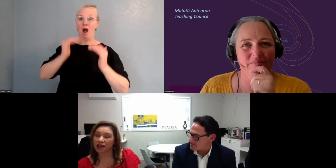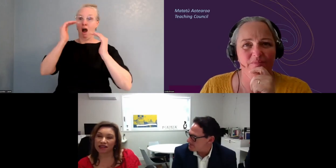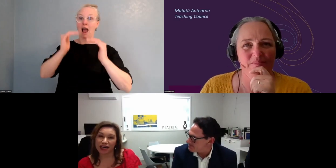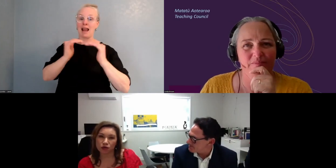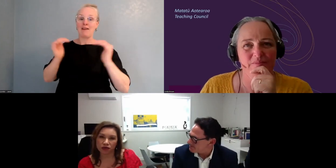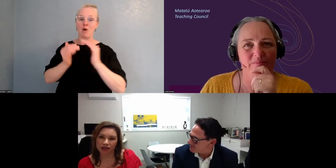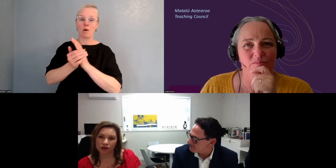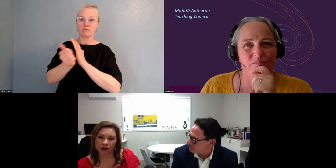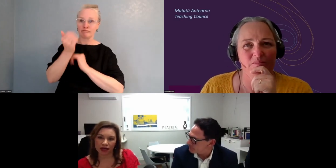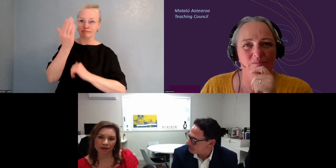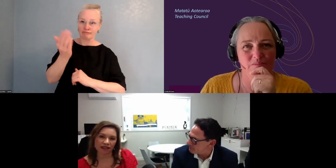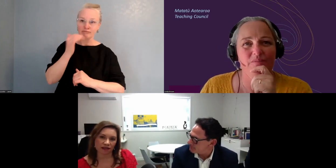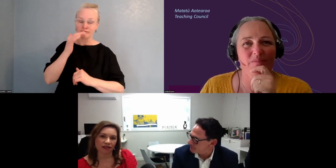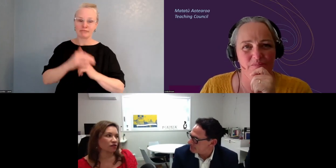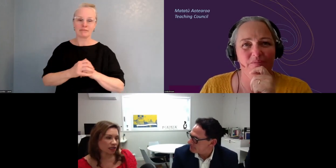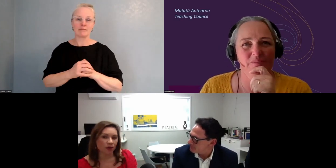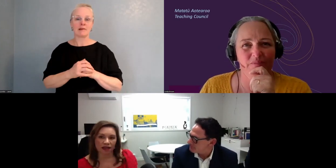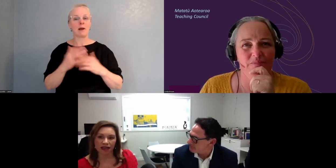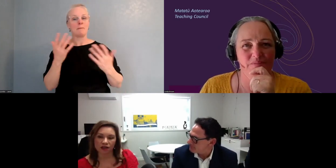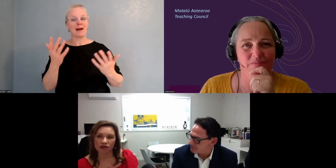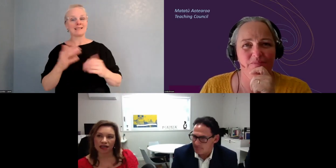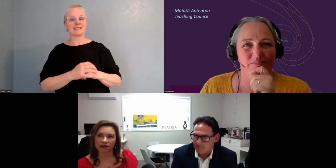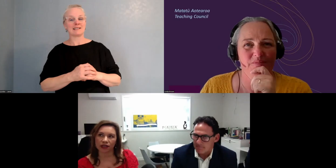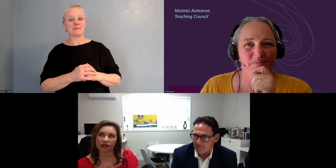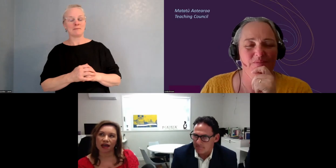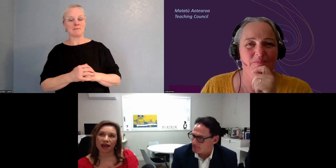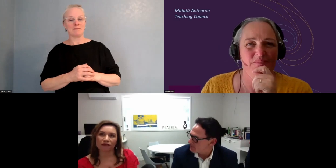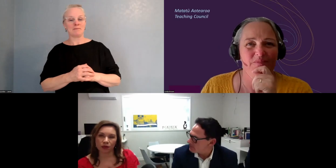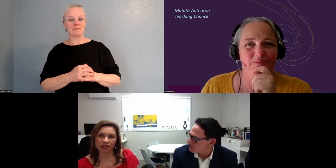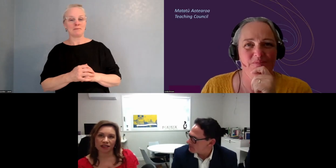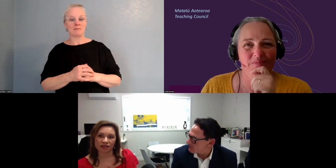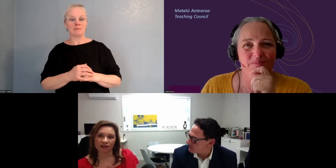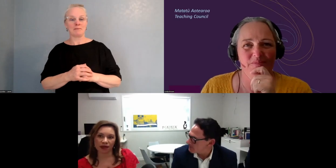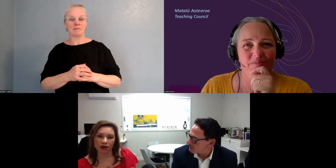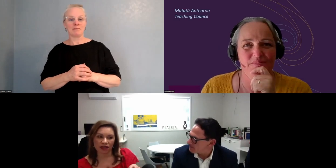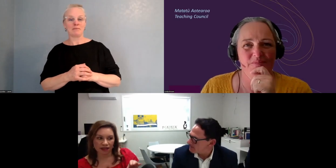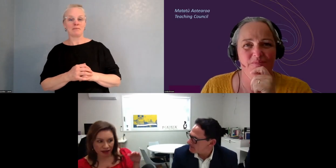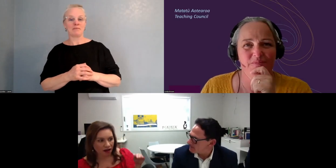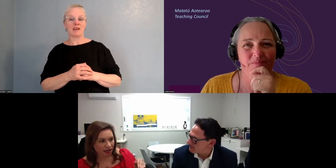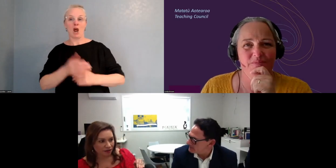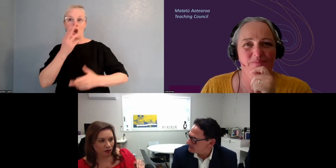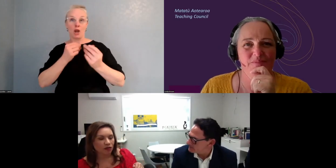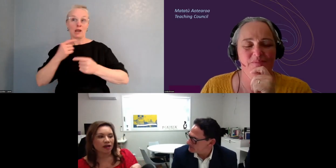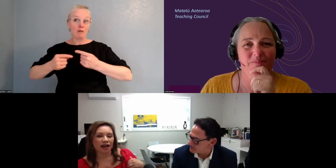But te āhu o te reo, that's gone really well, and I know that even our fluent teachers have been going at their higher level,